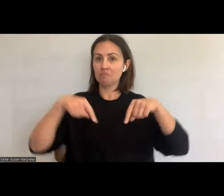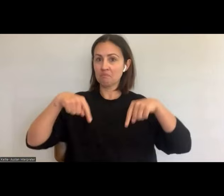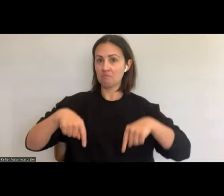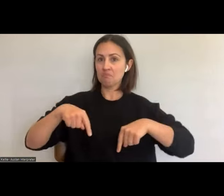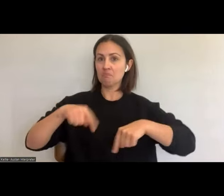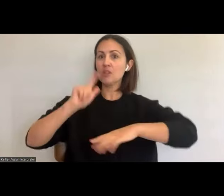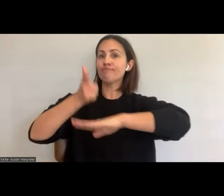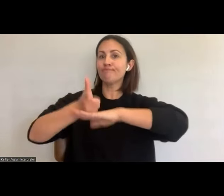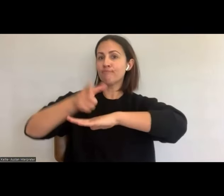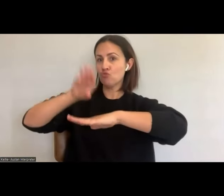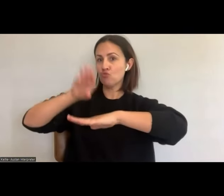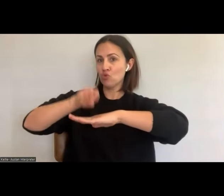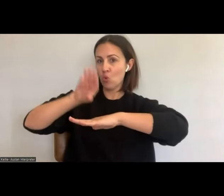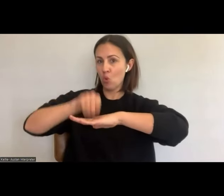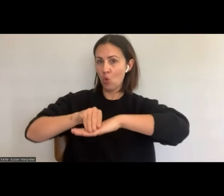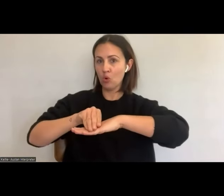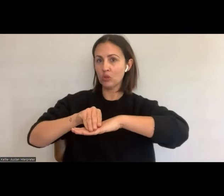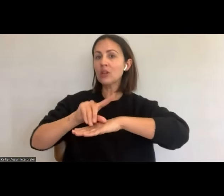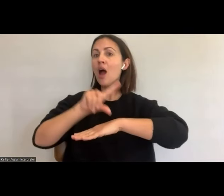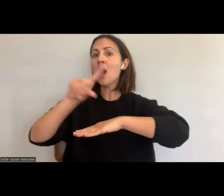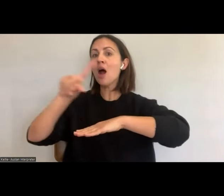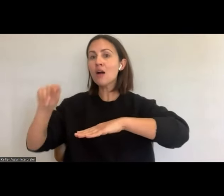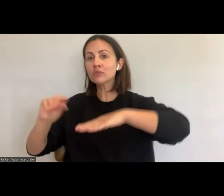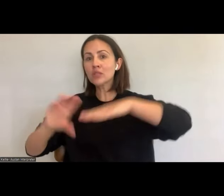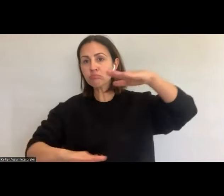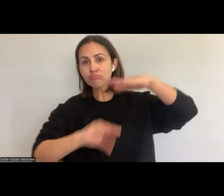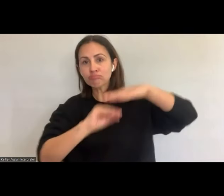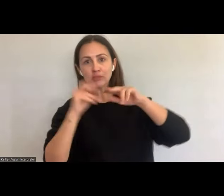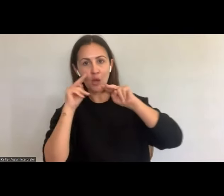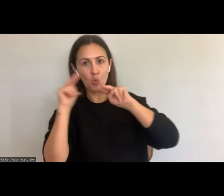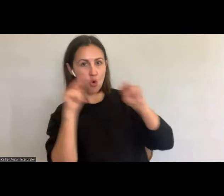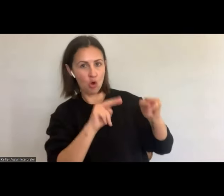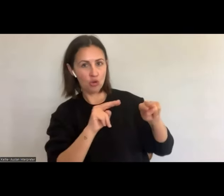we can provide the opportunity for others to view the launch if they are unable to make it today.